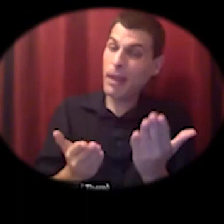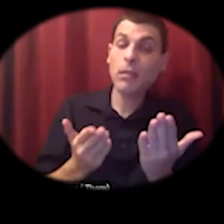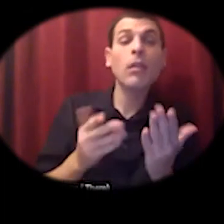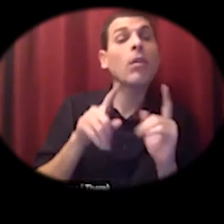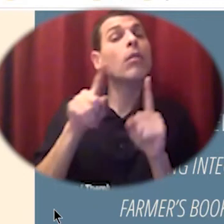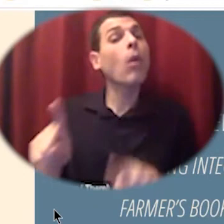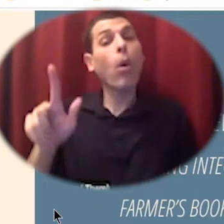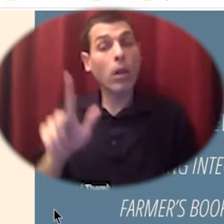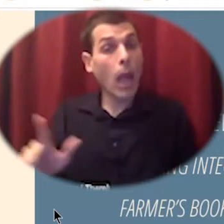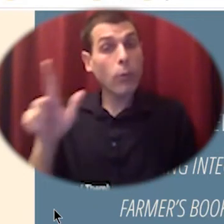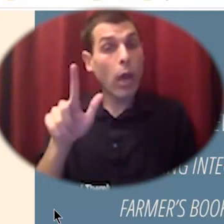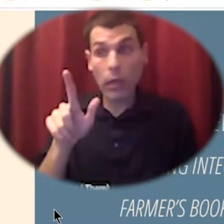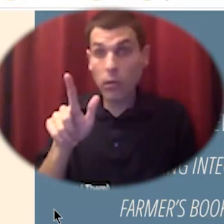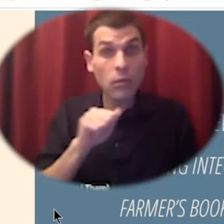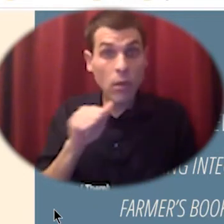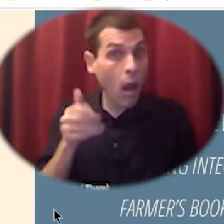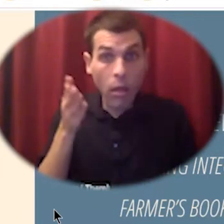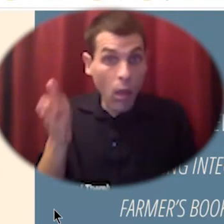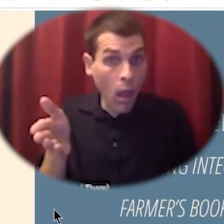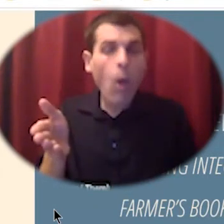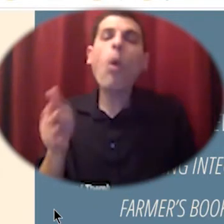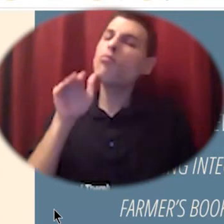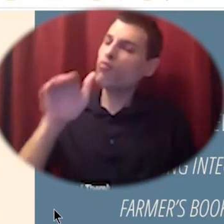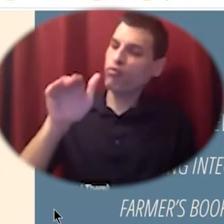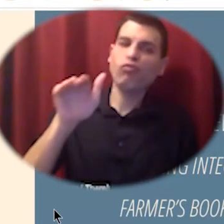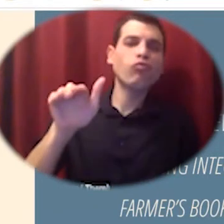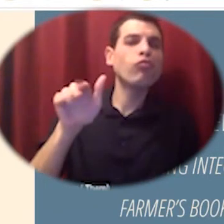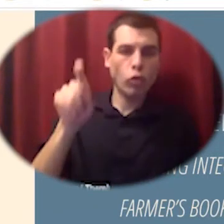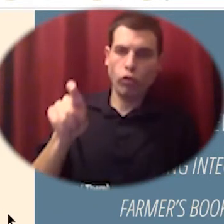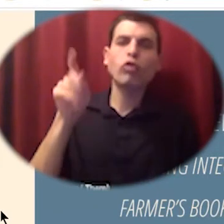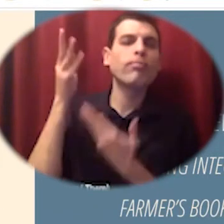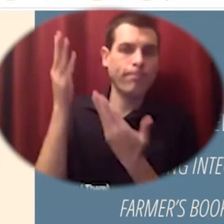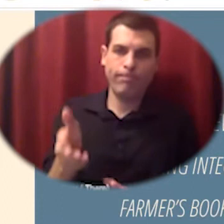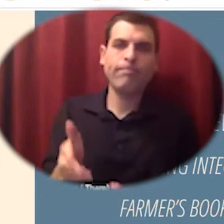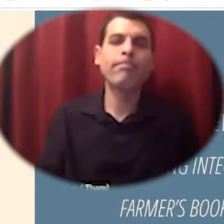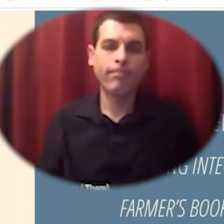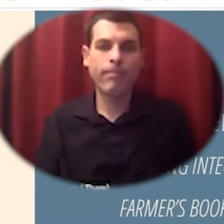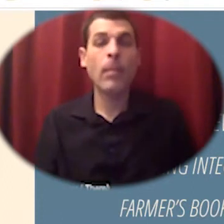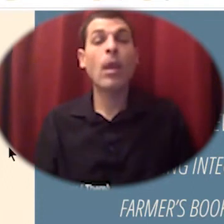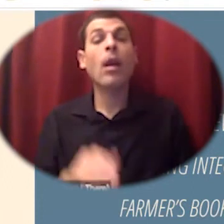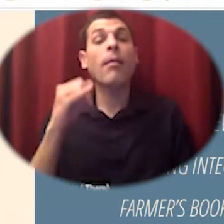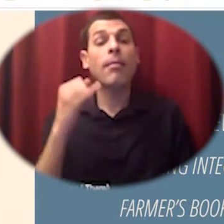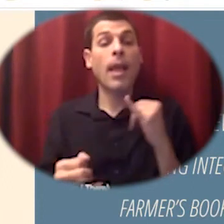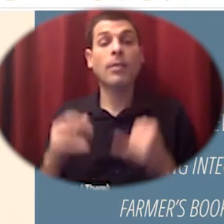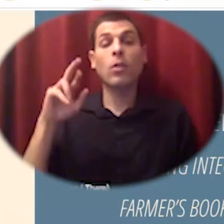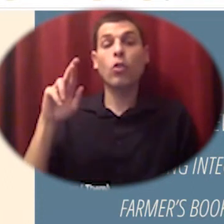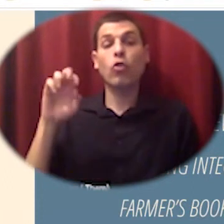as well as regenerative agriculture this book by richard perkins in sweden